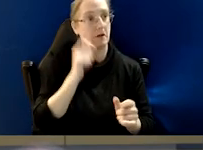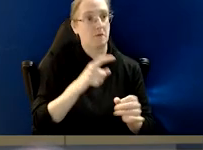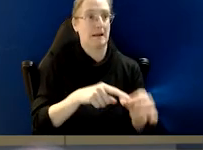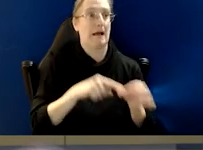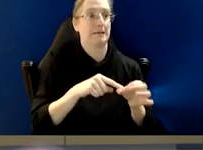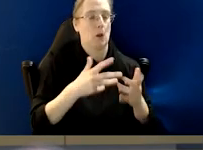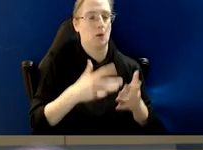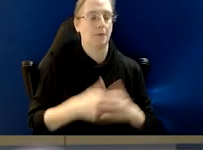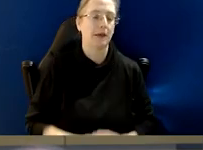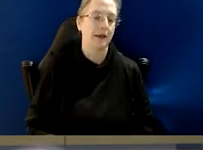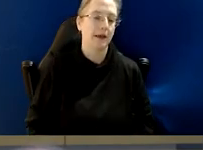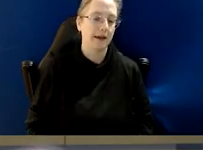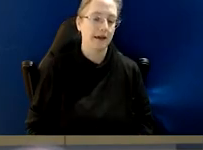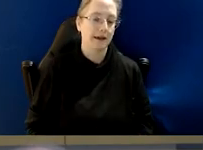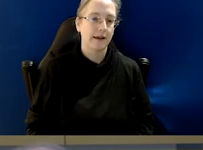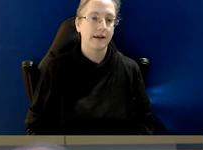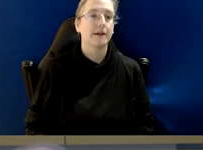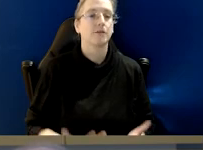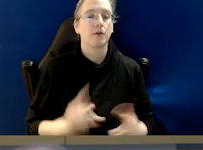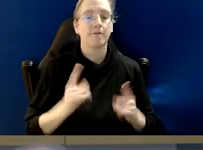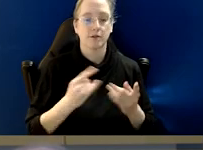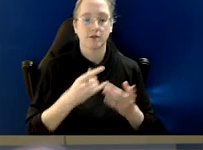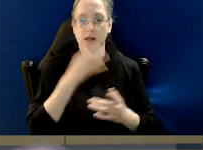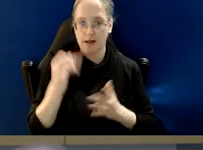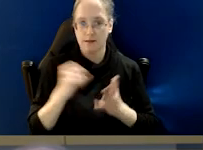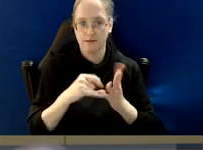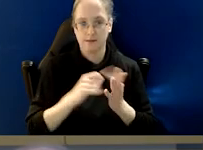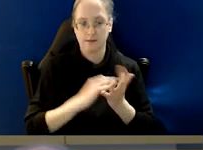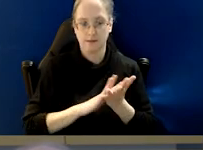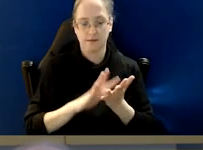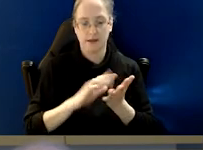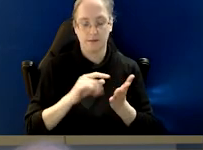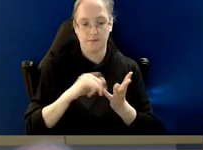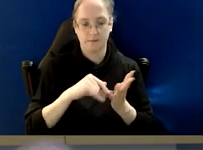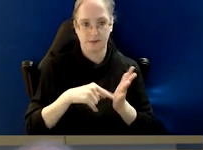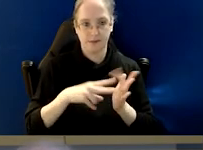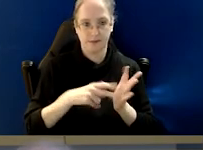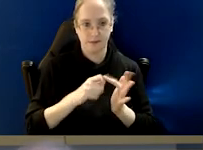people out there have for the panelists. So I'm gonna start with Stephen.